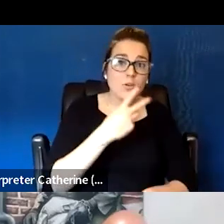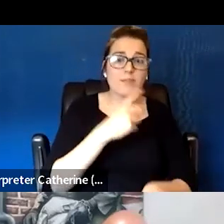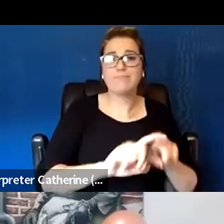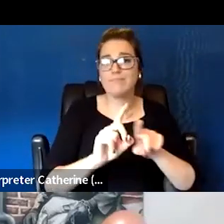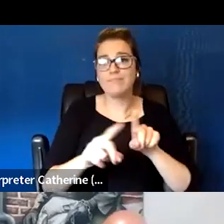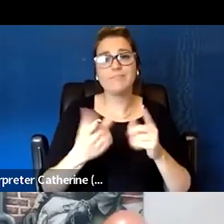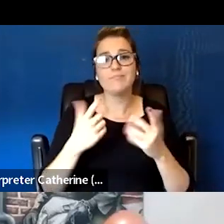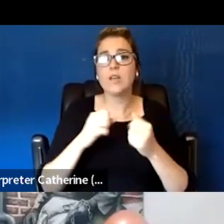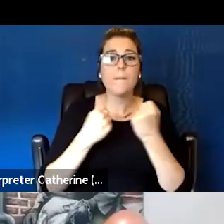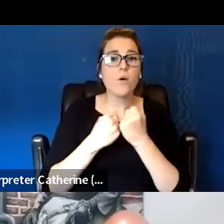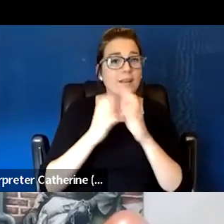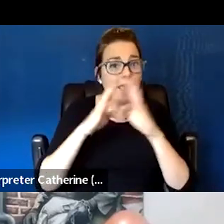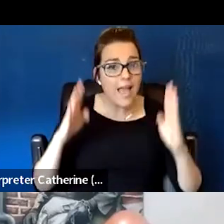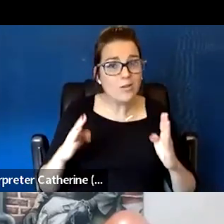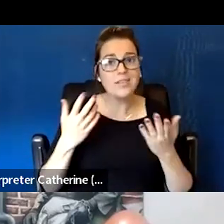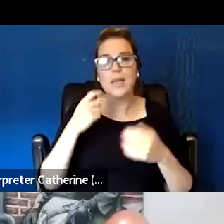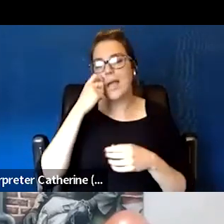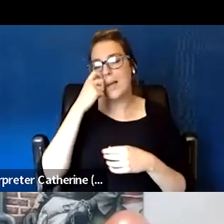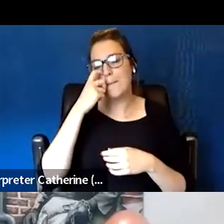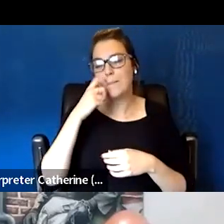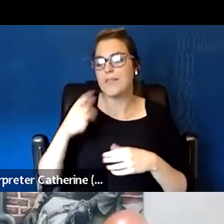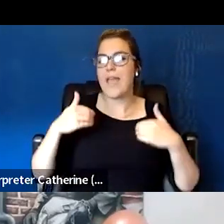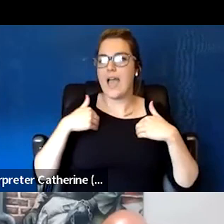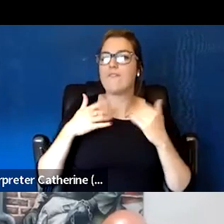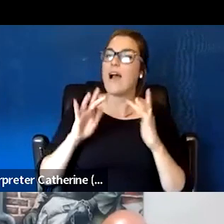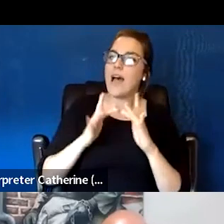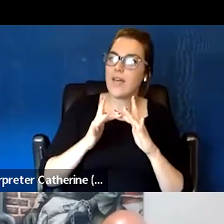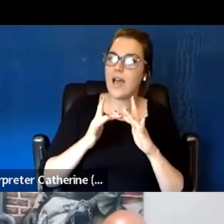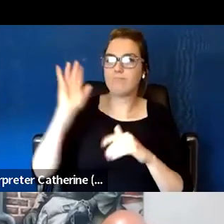They have online webinars that address